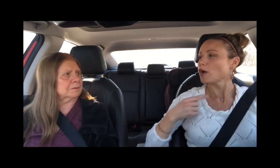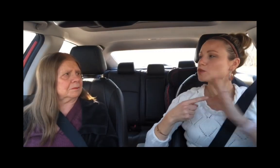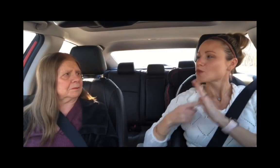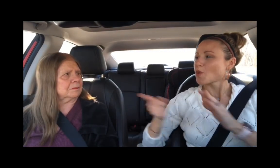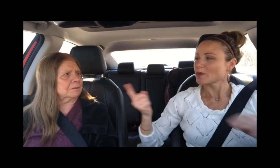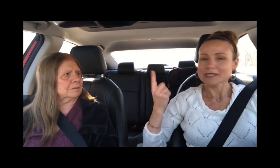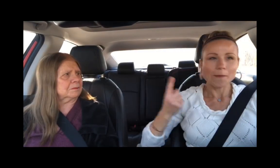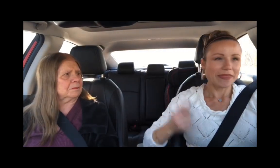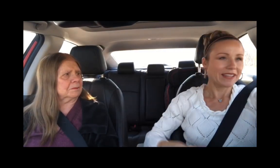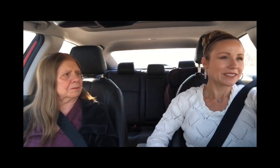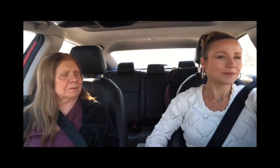I want to show you something.